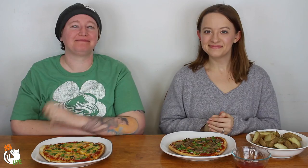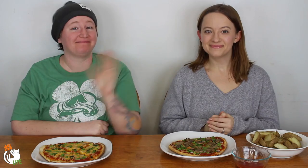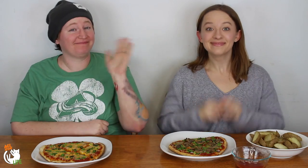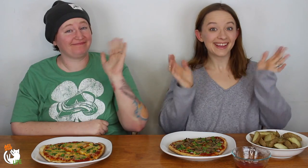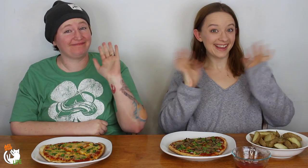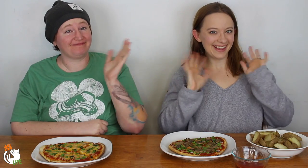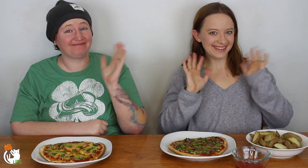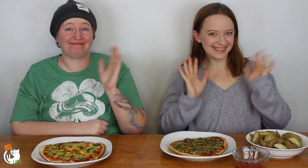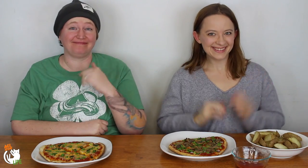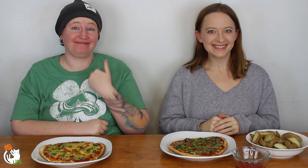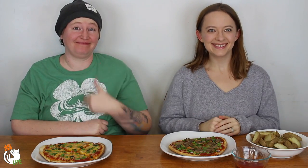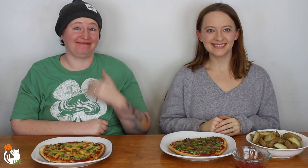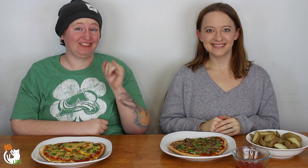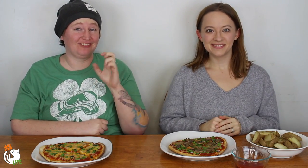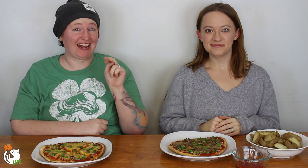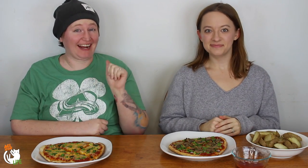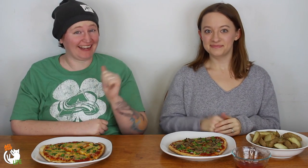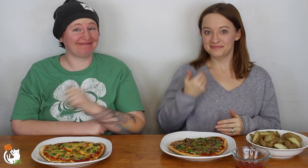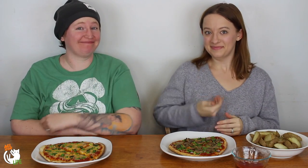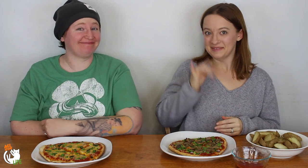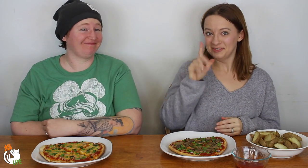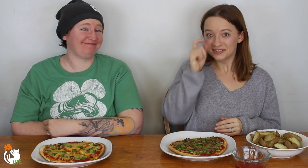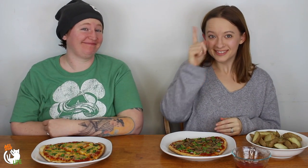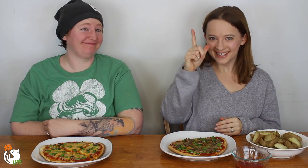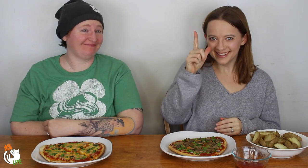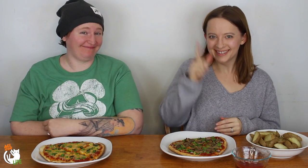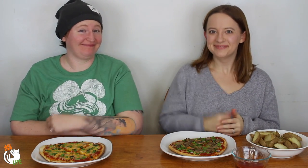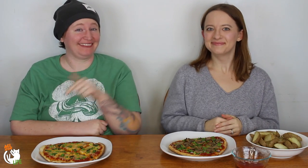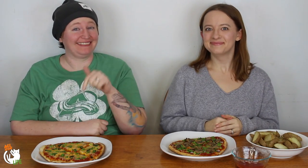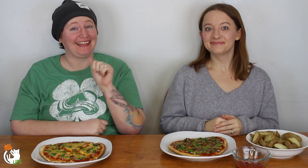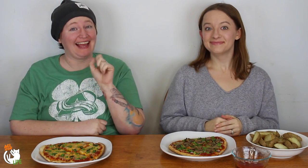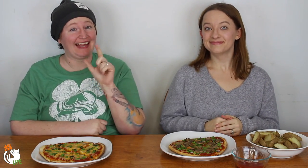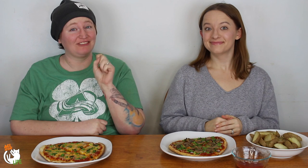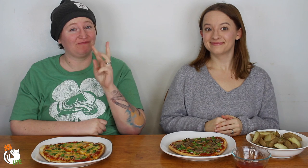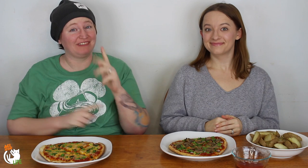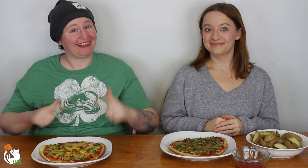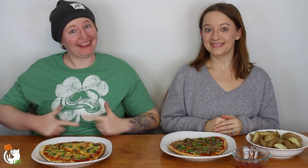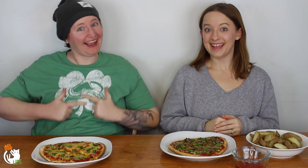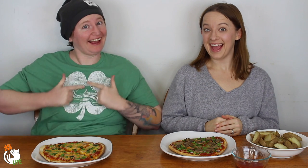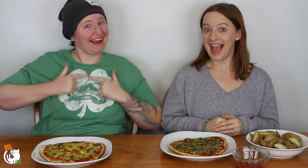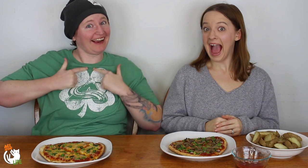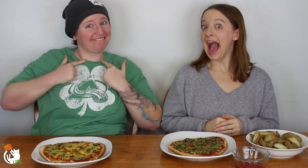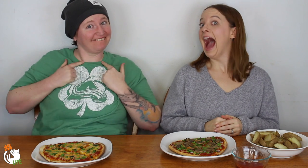Hello I'm Jenna... -...and I'm Jill. This is ASL Stew Life!